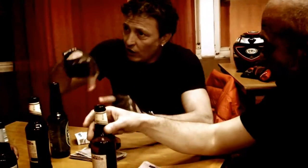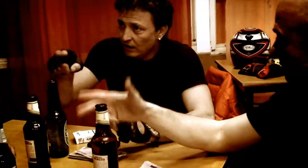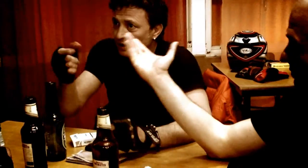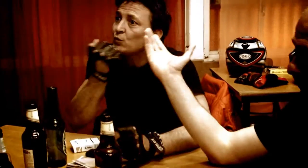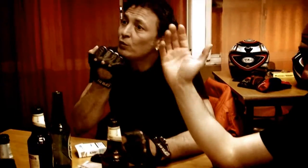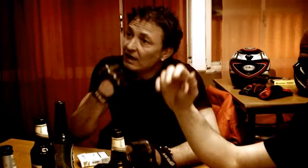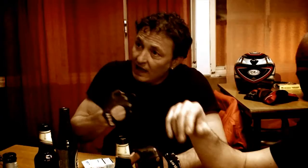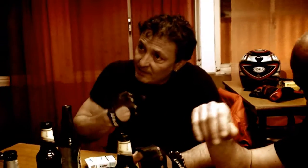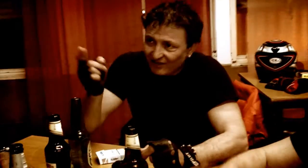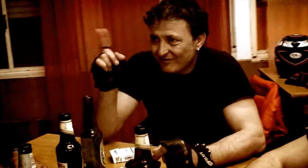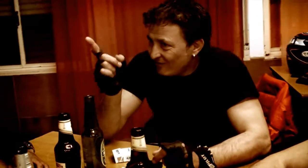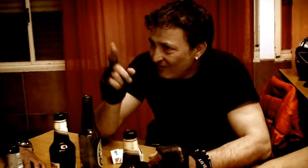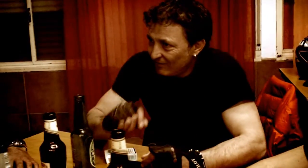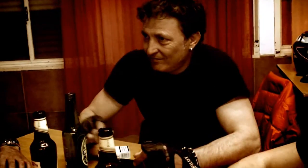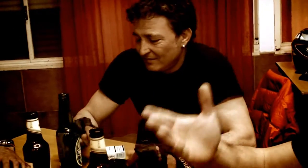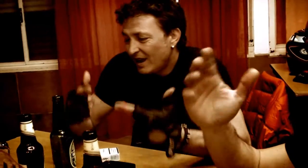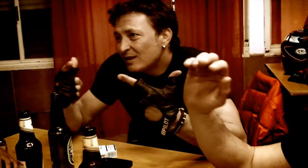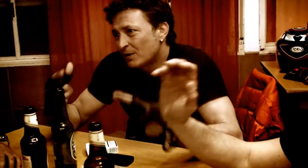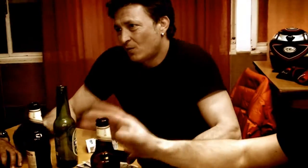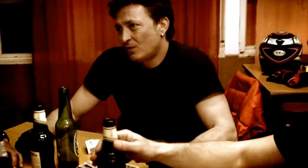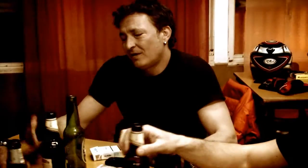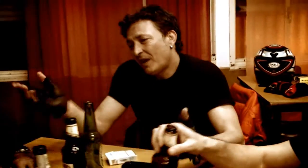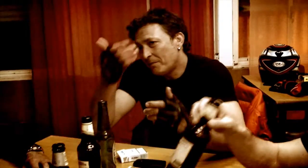say excuse me?! ... no! I should break you .... oh well!